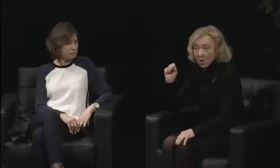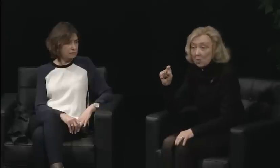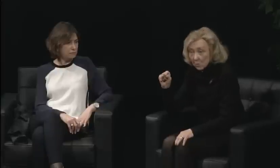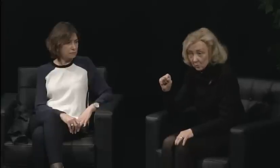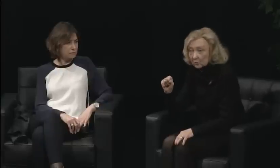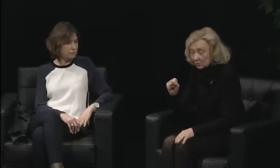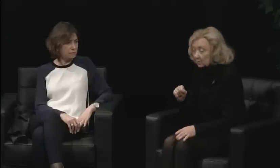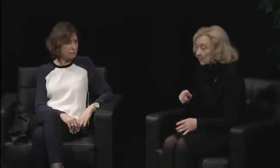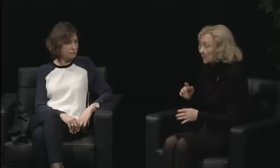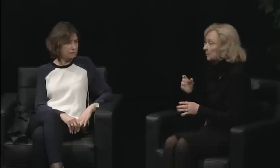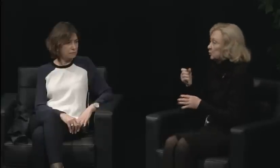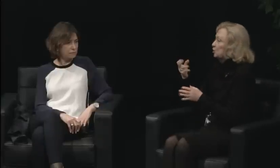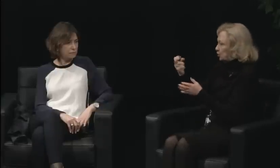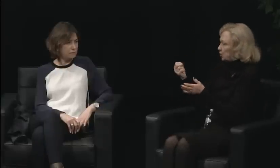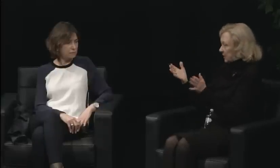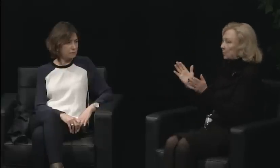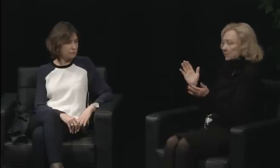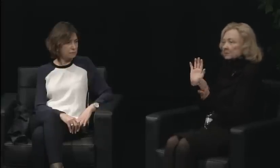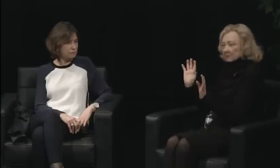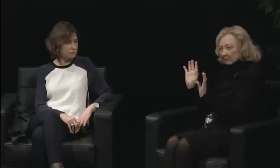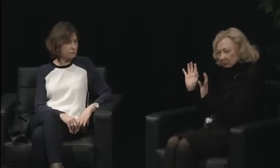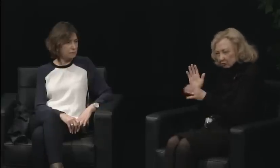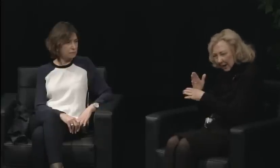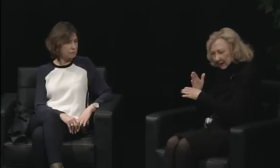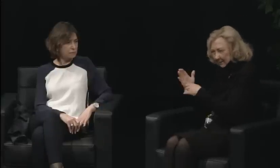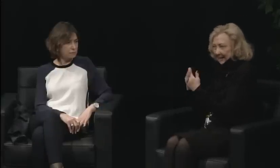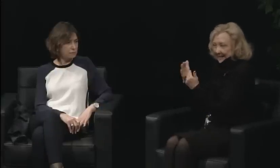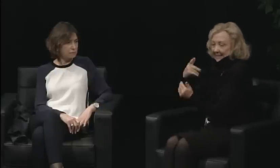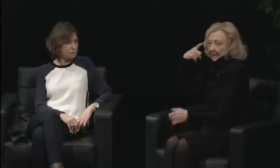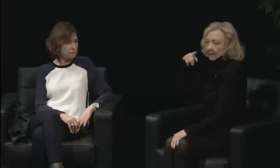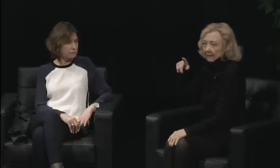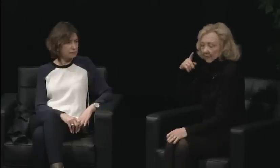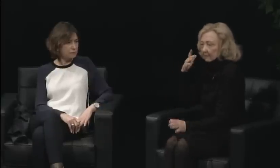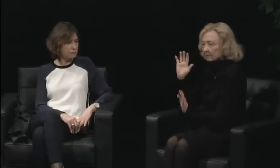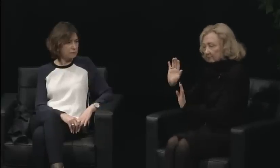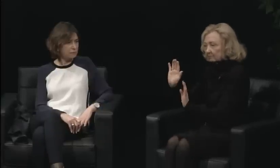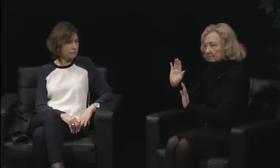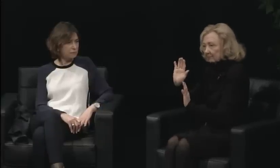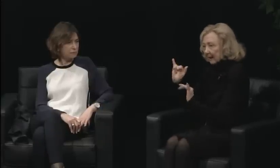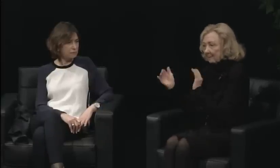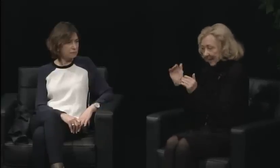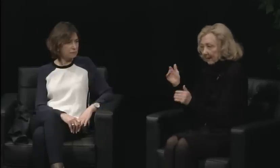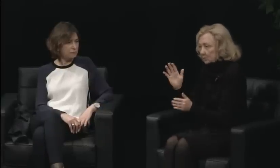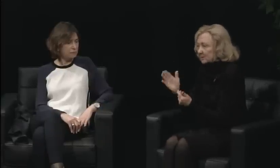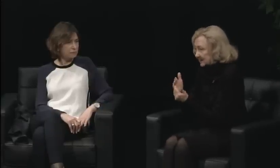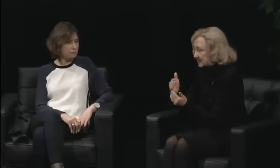I'm just asking you. Well, the council was kind of half men and half women, right?